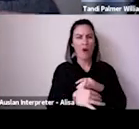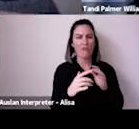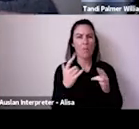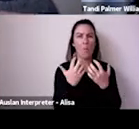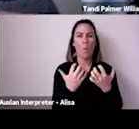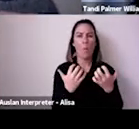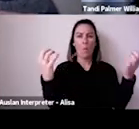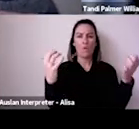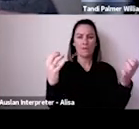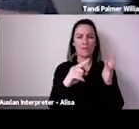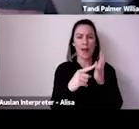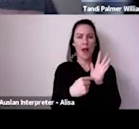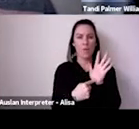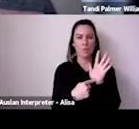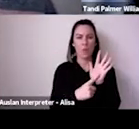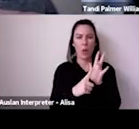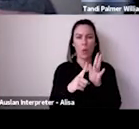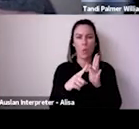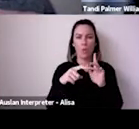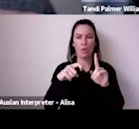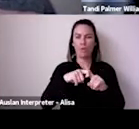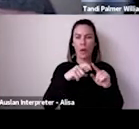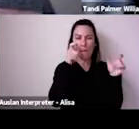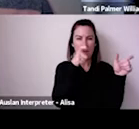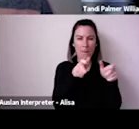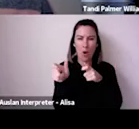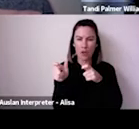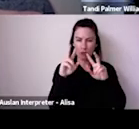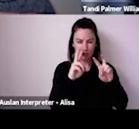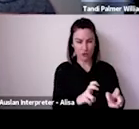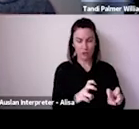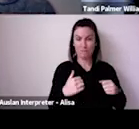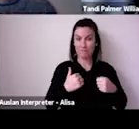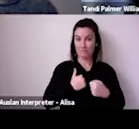I'm Rebecca Mostyn, Director of Research at the Australia Council for the Arts.